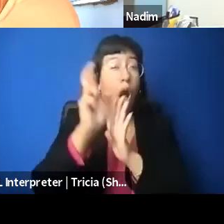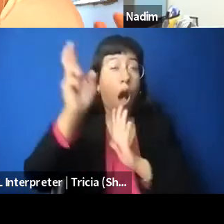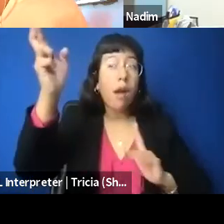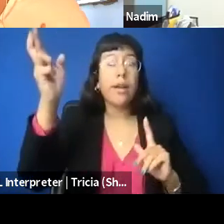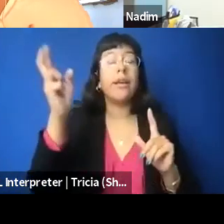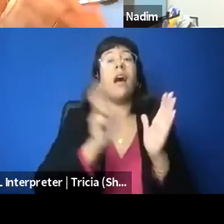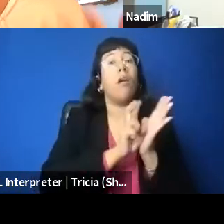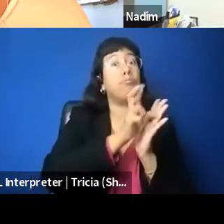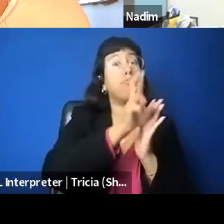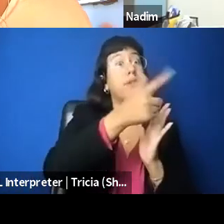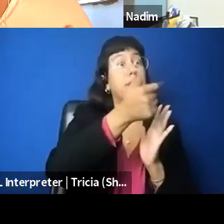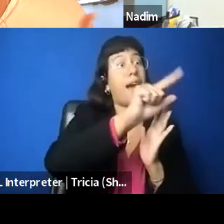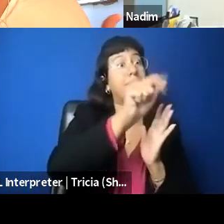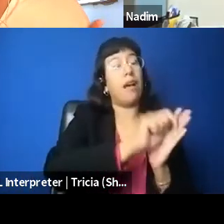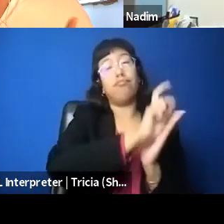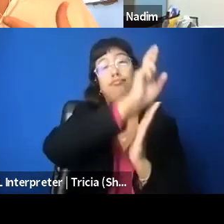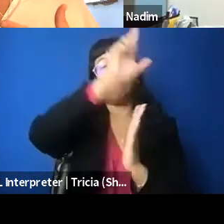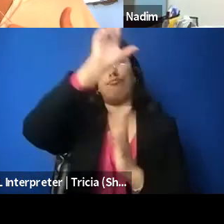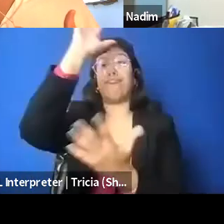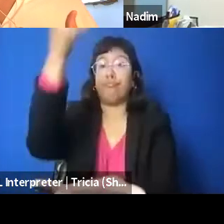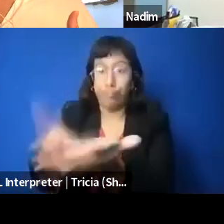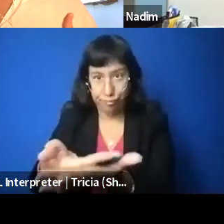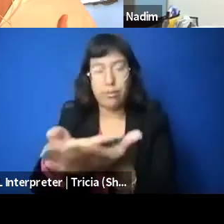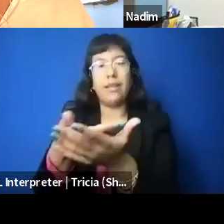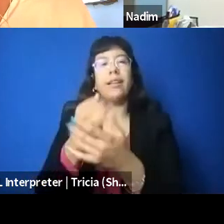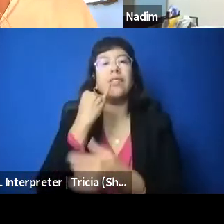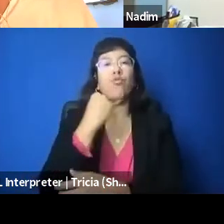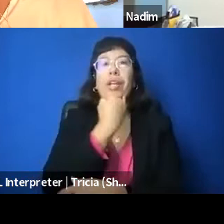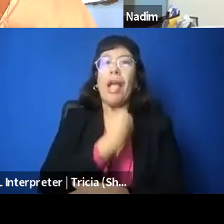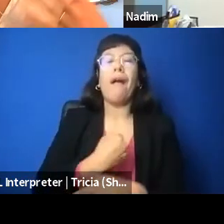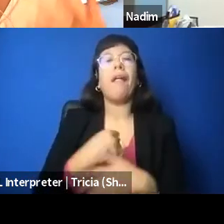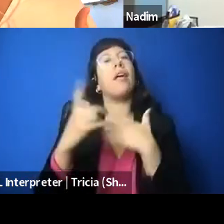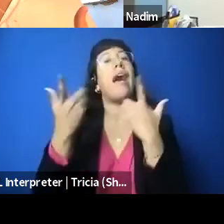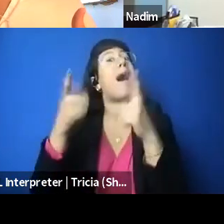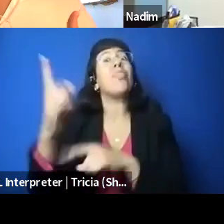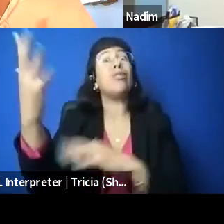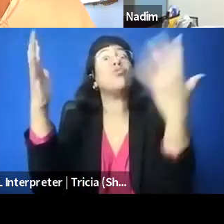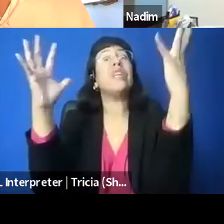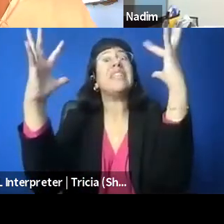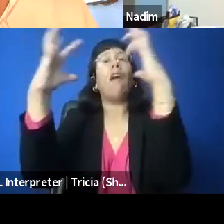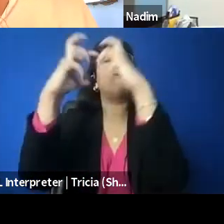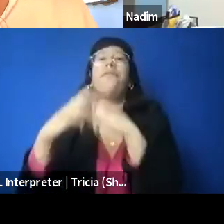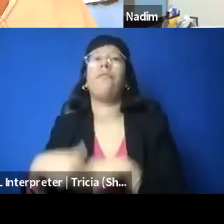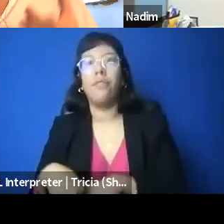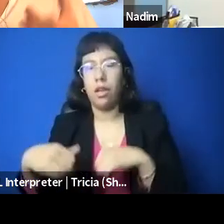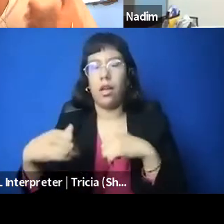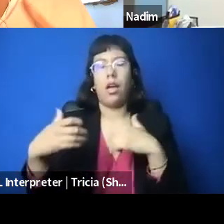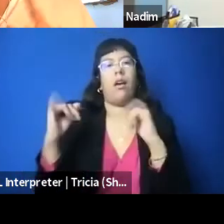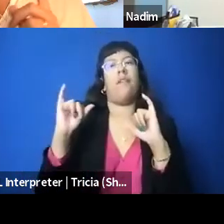have burned some of the JNF trees and some of the plaintiff's property, and so that is a harm that is alleged, and because the US Campaign,